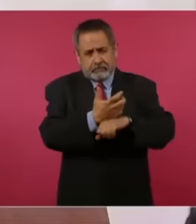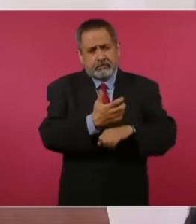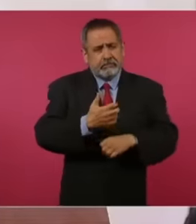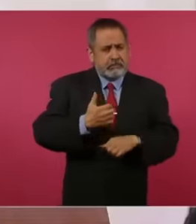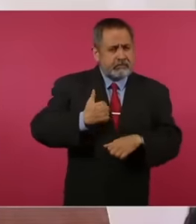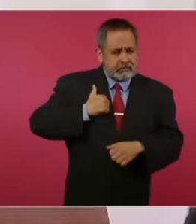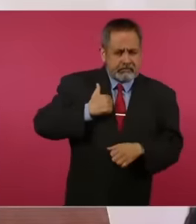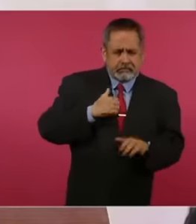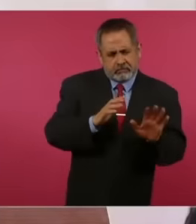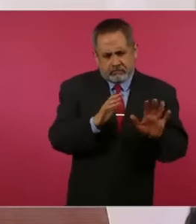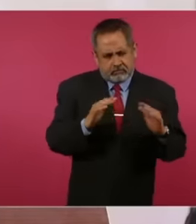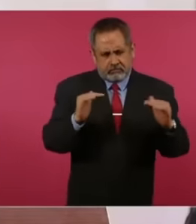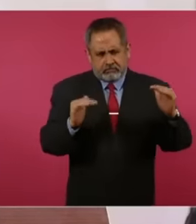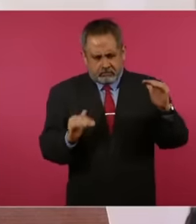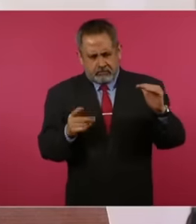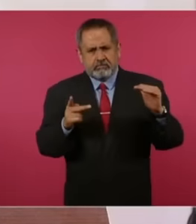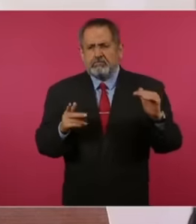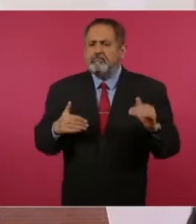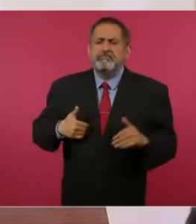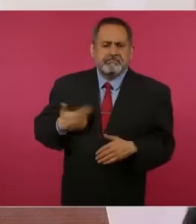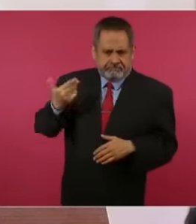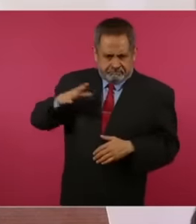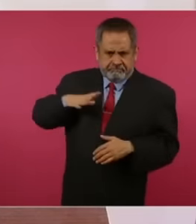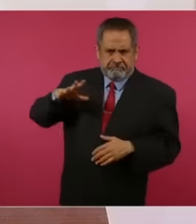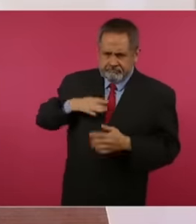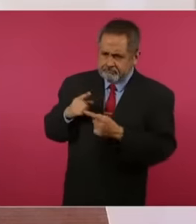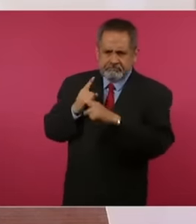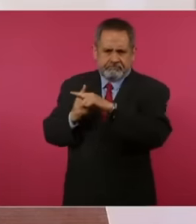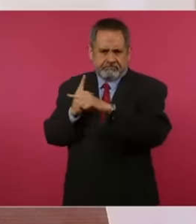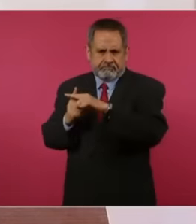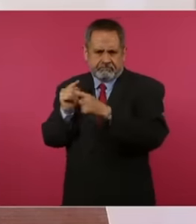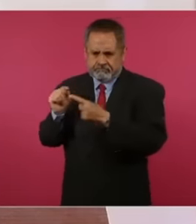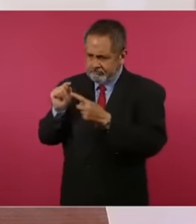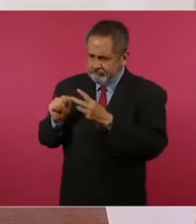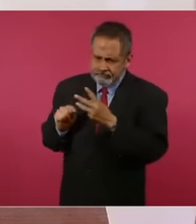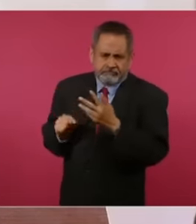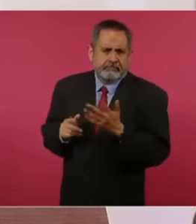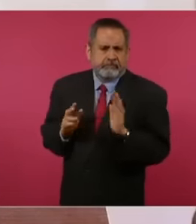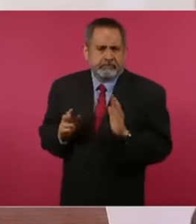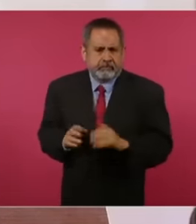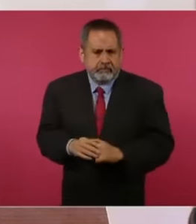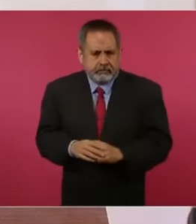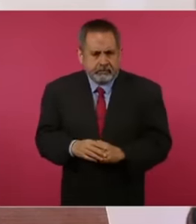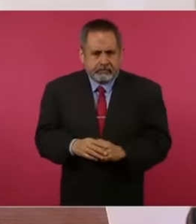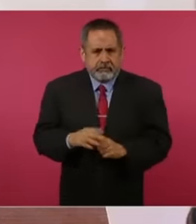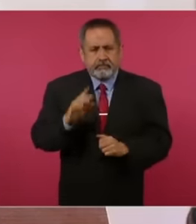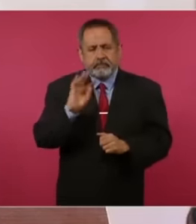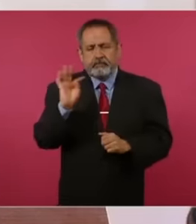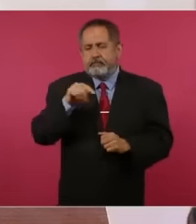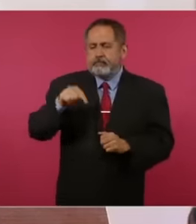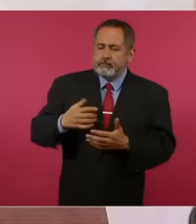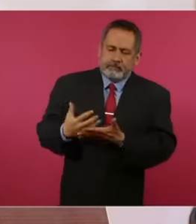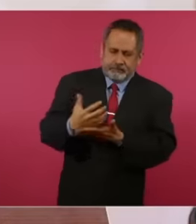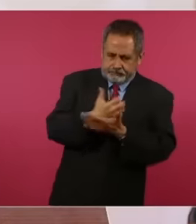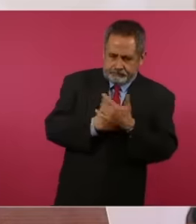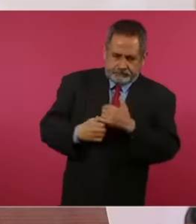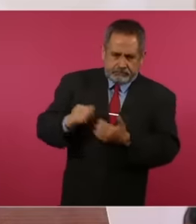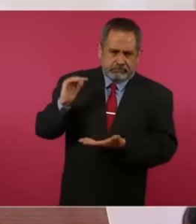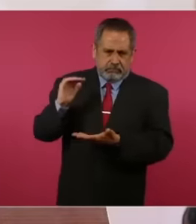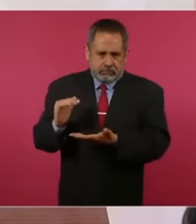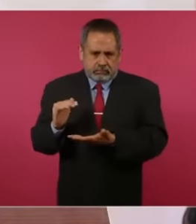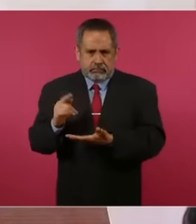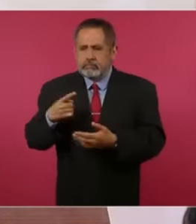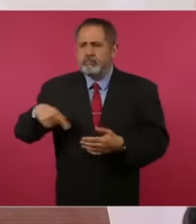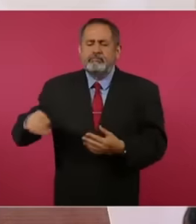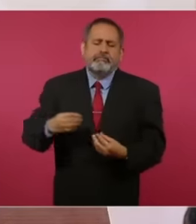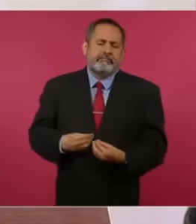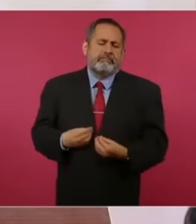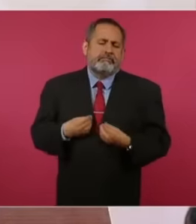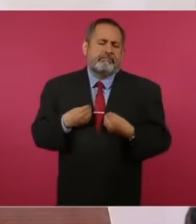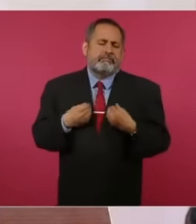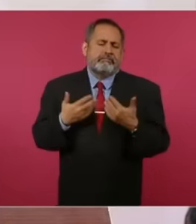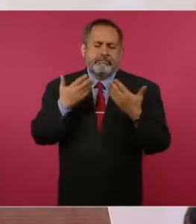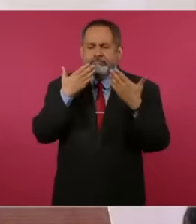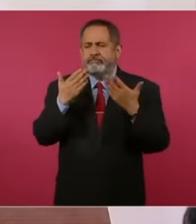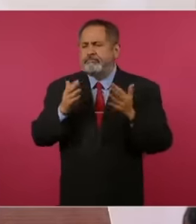advantages, this is probably a lower salary but you live in the community in the